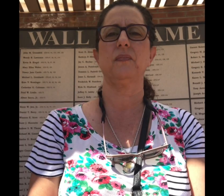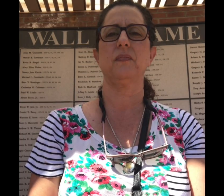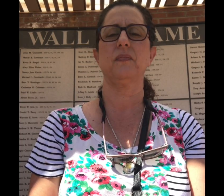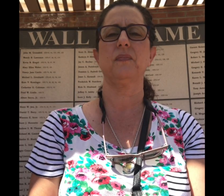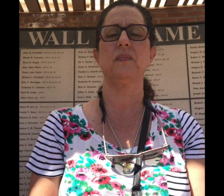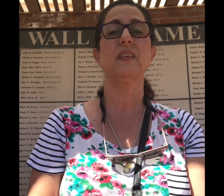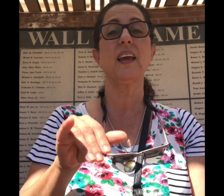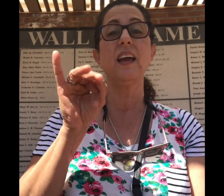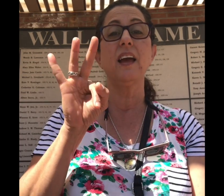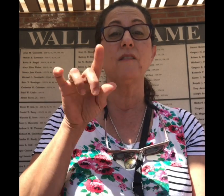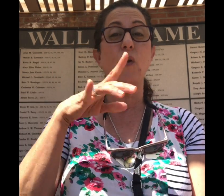If you like Science,